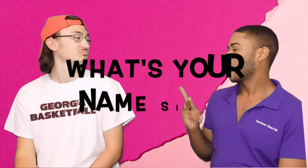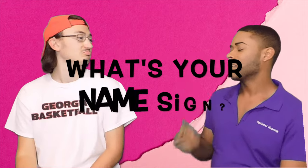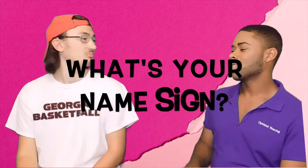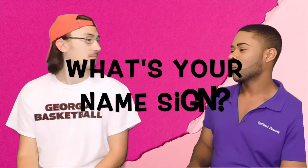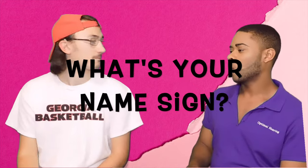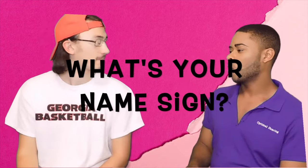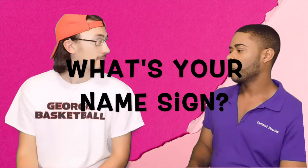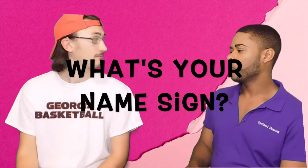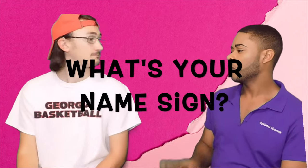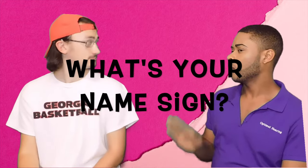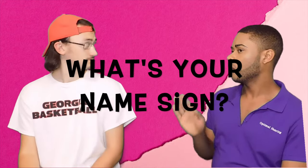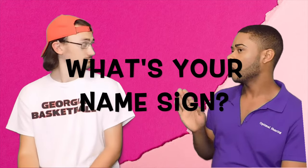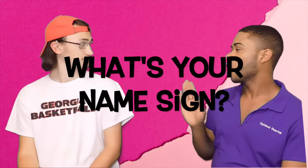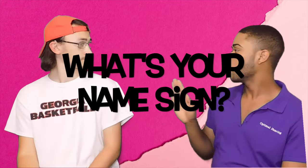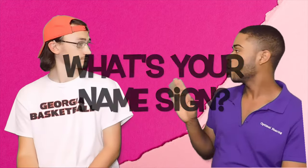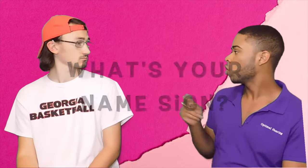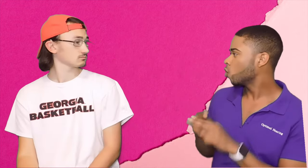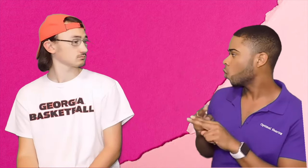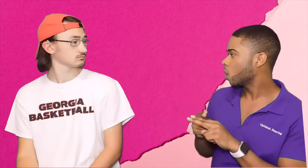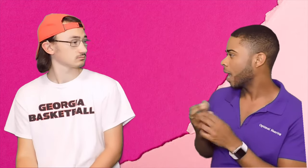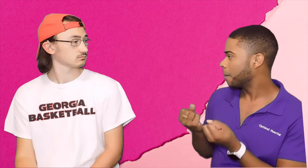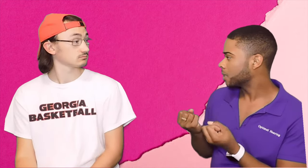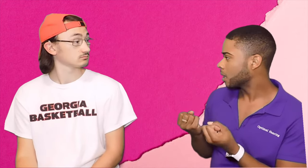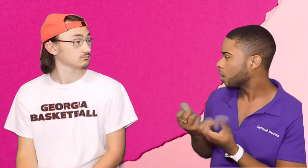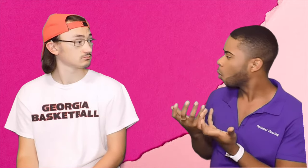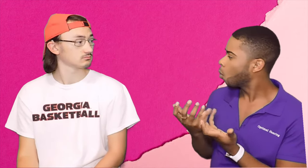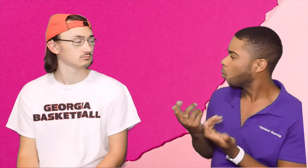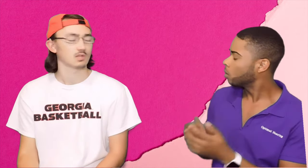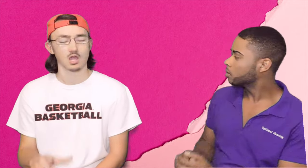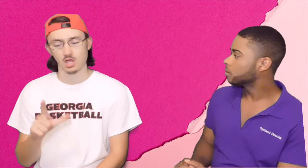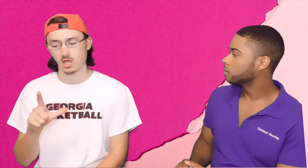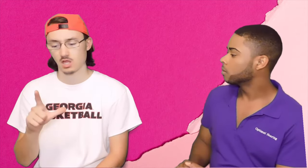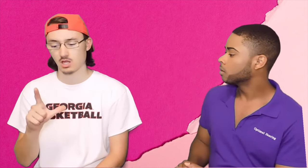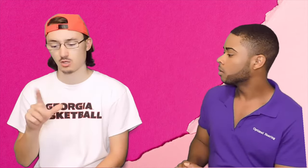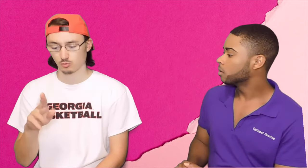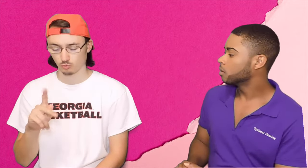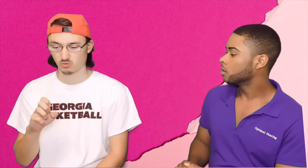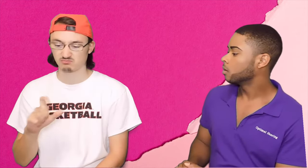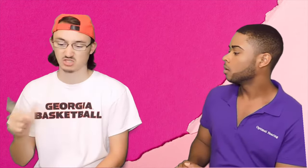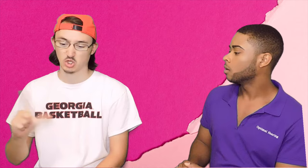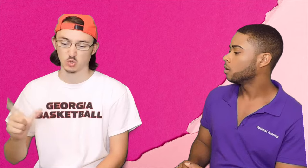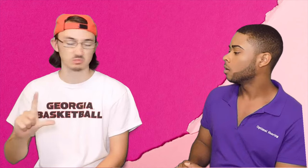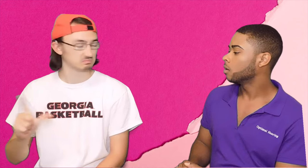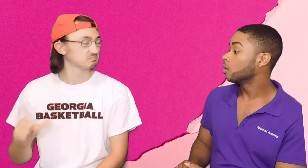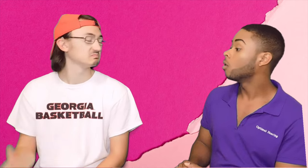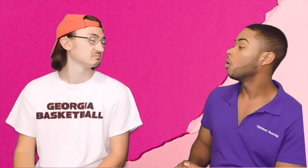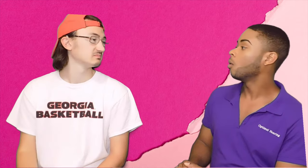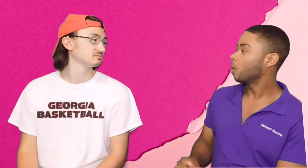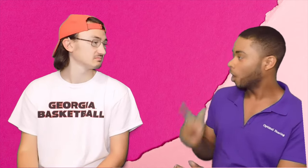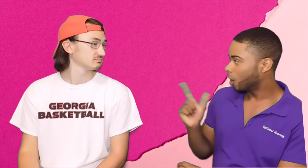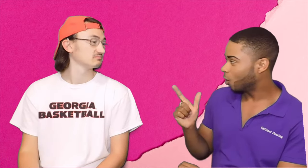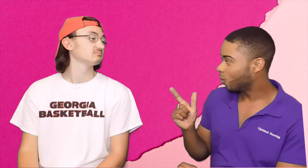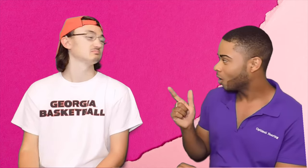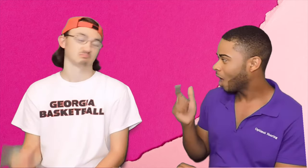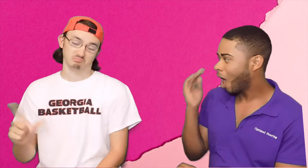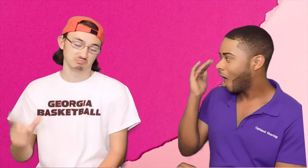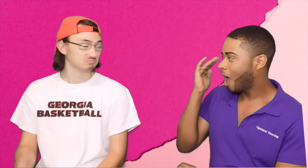Bryce: Okay What's your name sign Luke: My name sign is ~Luke~ fingerspelled, *L*